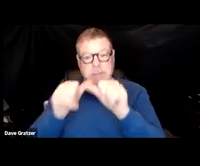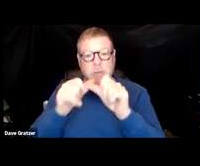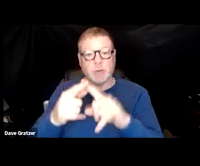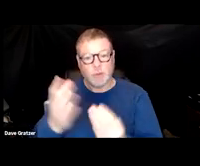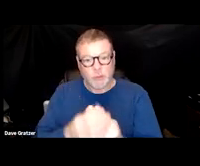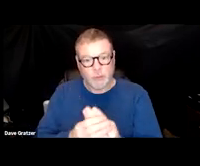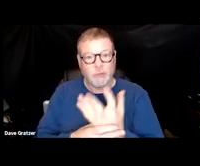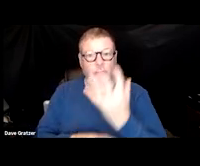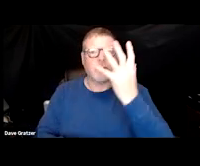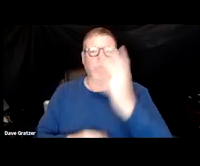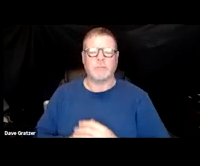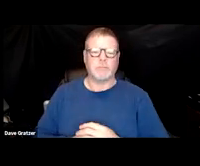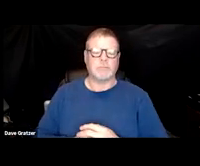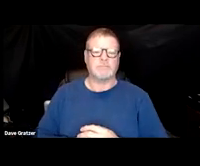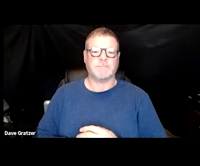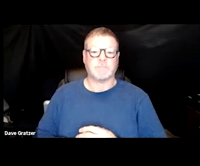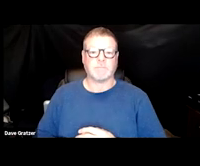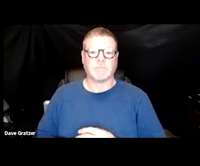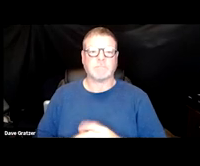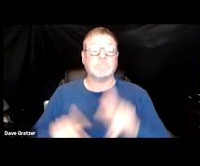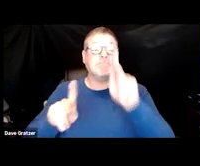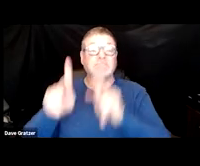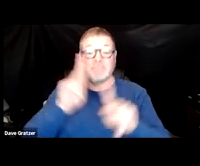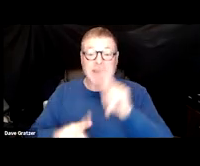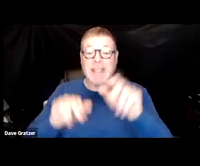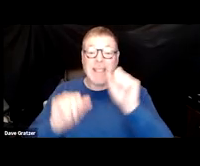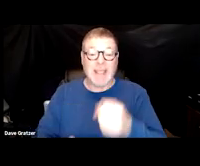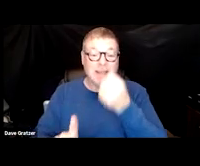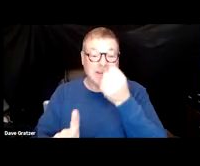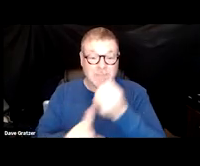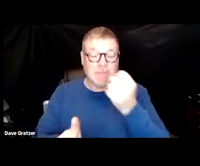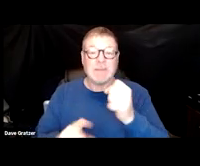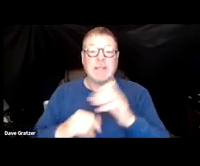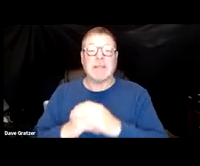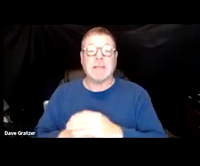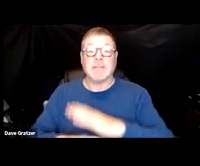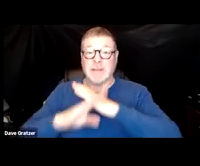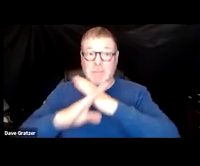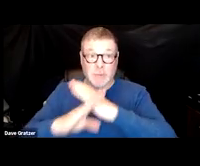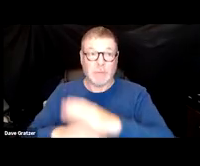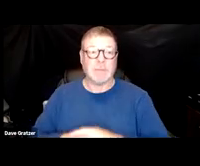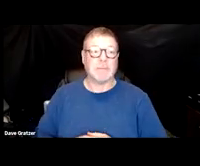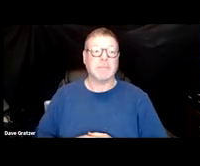of chronic inflammation. Individuals can develop autoimmunity. You know,